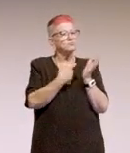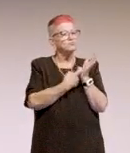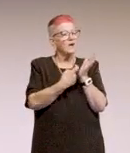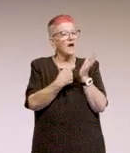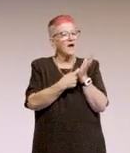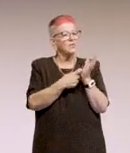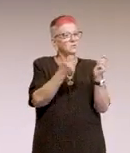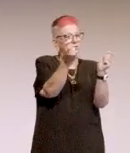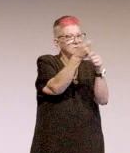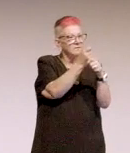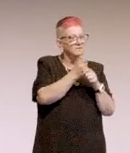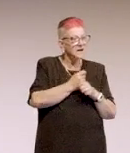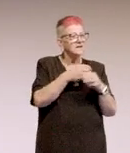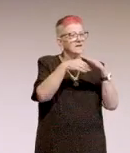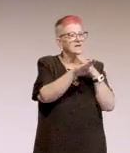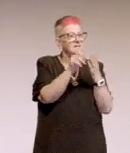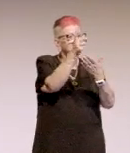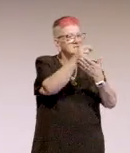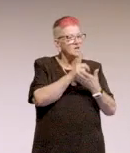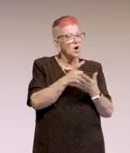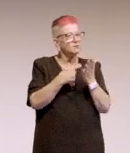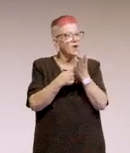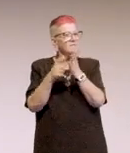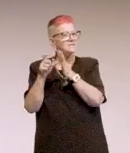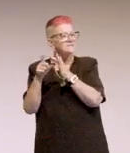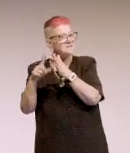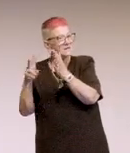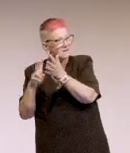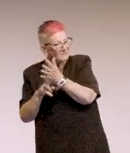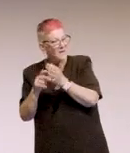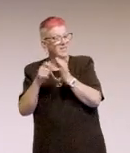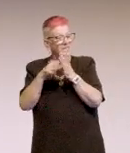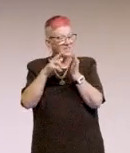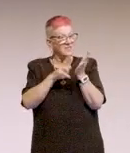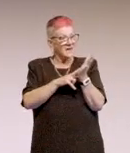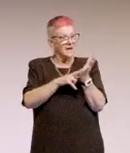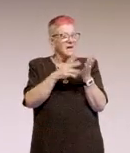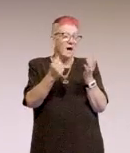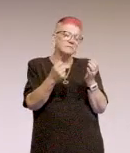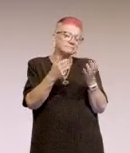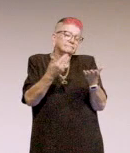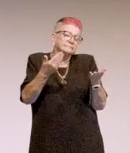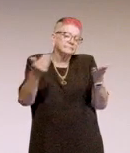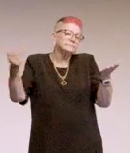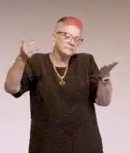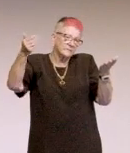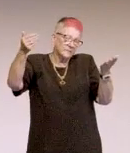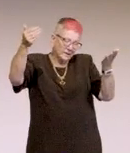easier and faster to fix things in wireframes and in full resolution designs, et cetera, et cetera.